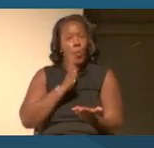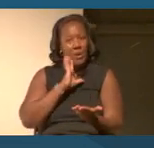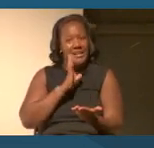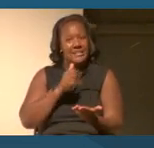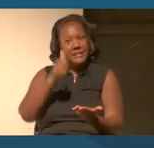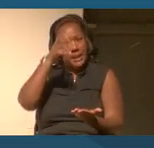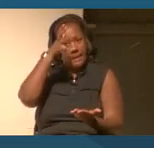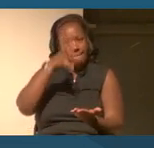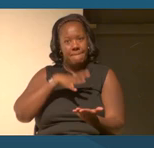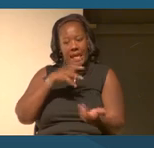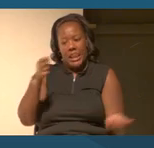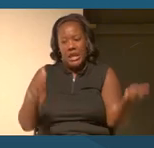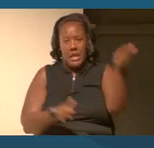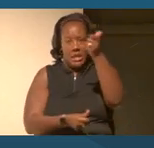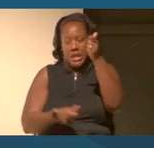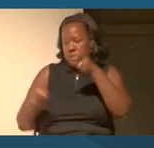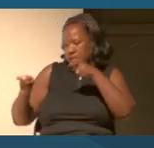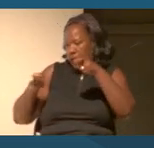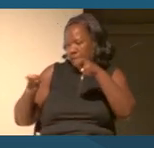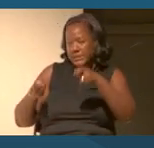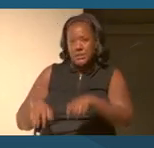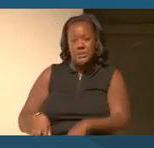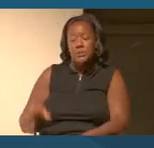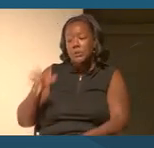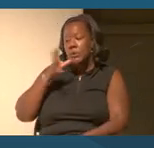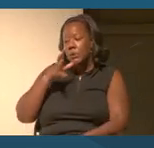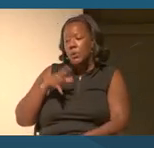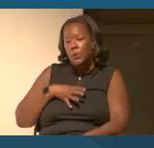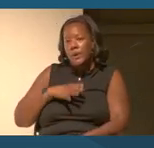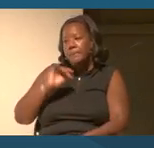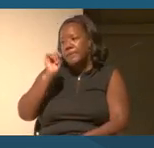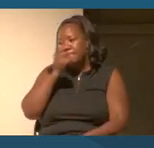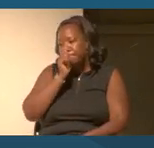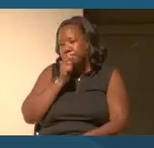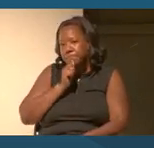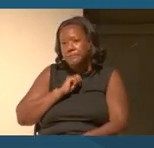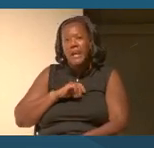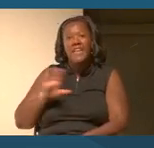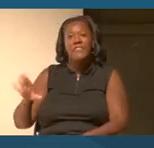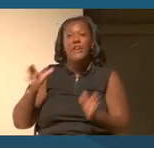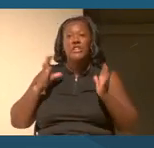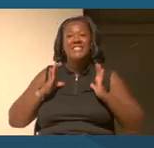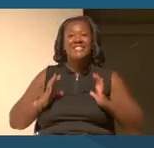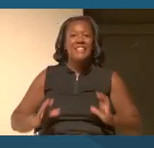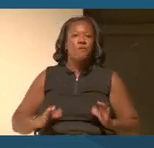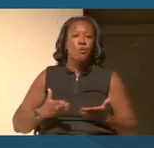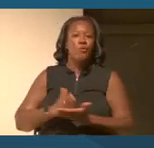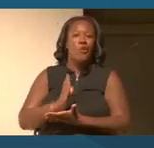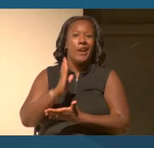Upon marriage, women suffered what Blackstone termed civil death" as their individual identities